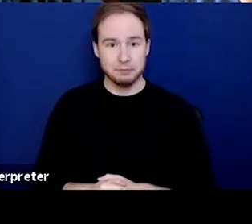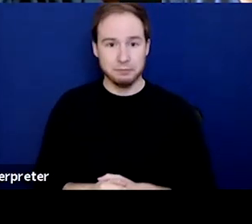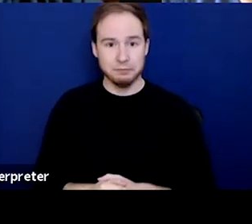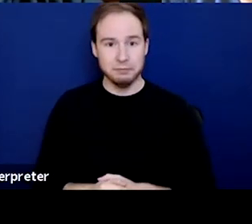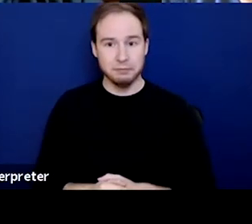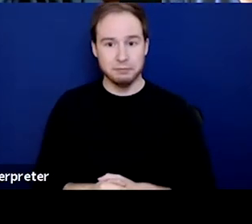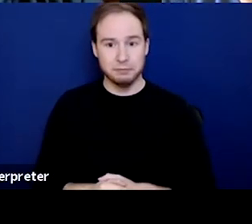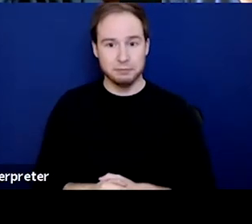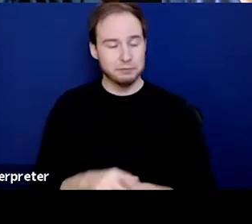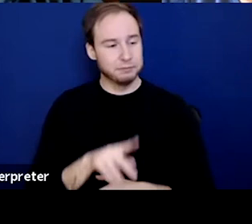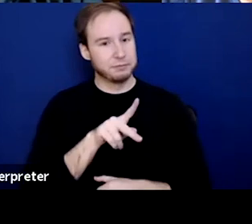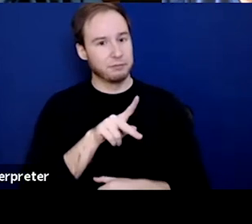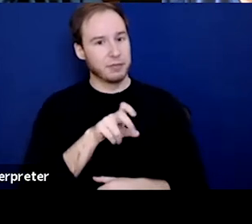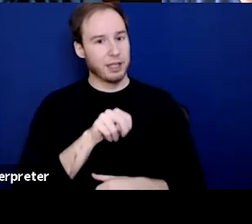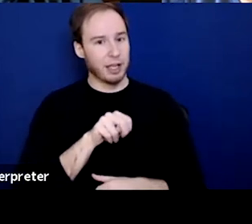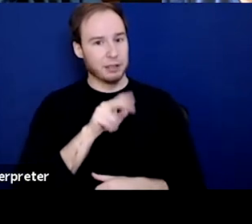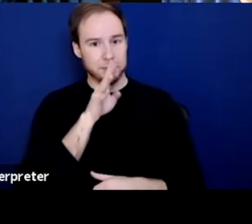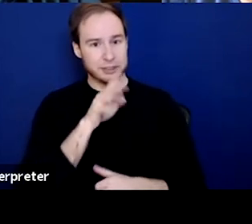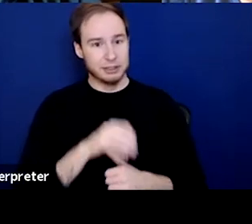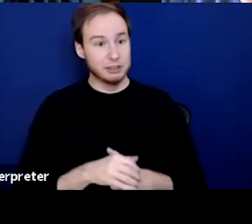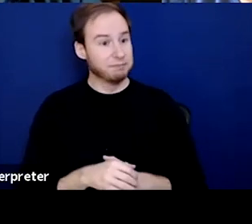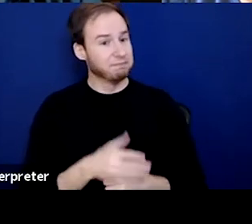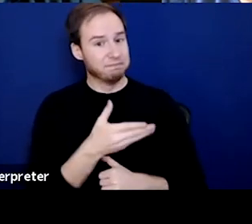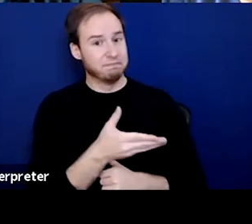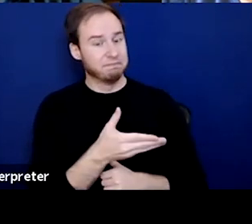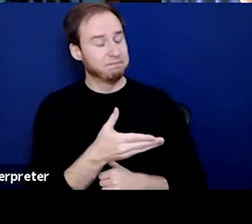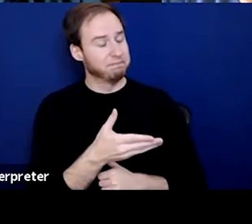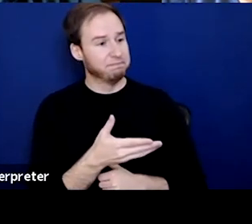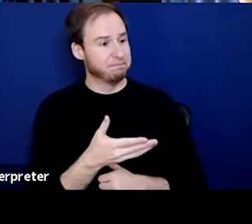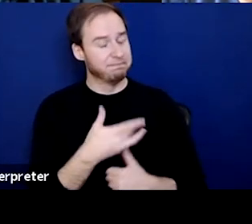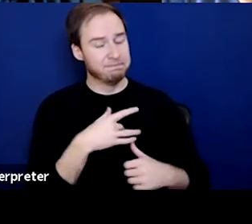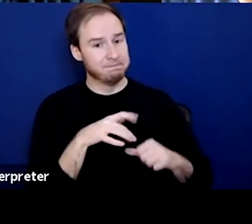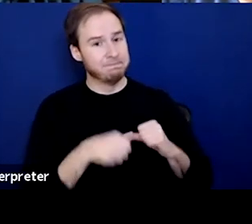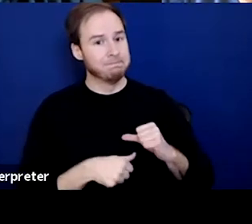[Ken] Steven, you, well, it's such a heartbreaking thing to hear,